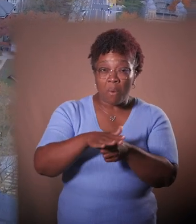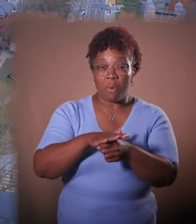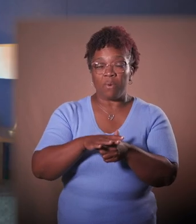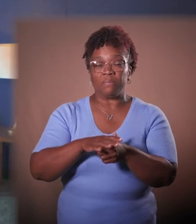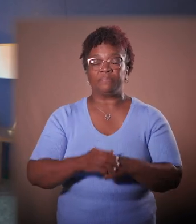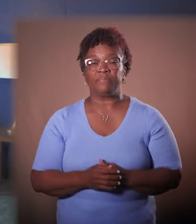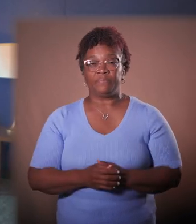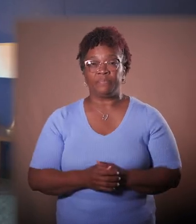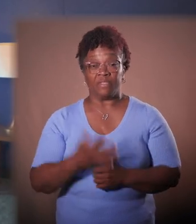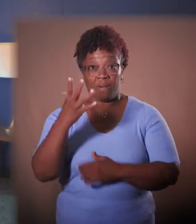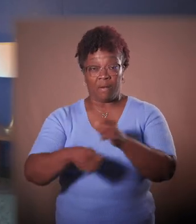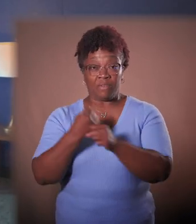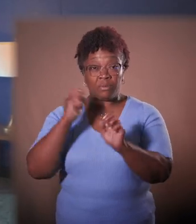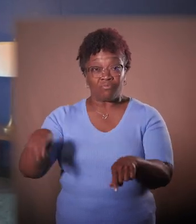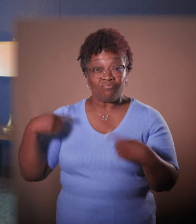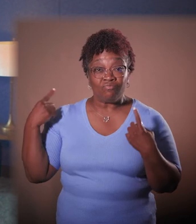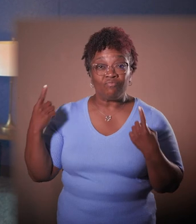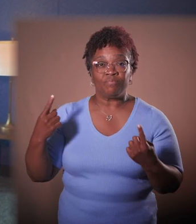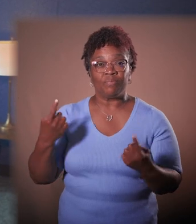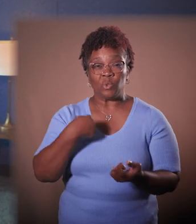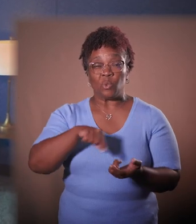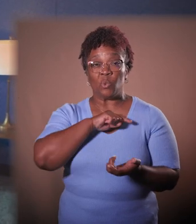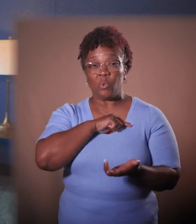In fact, over the past five years, we've contributed